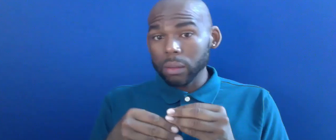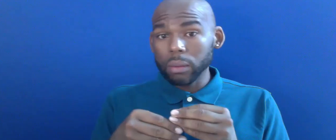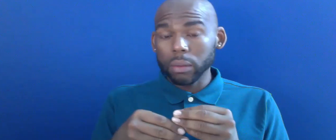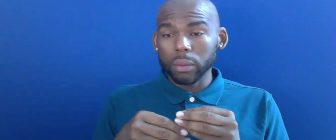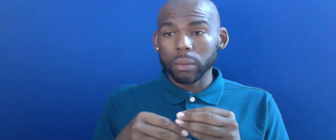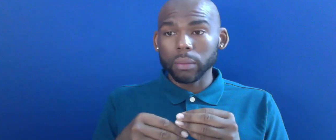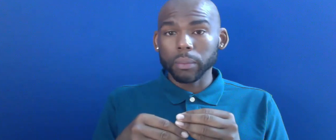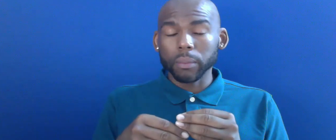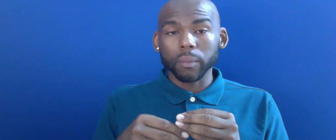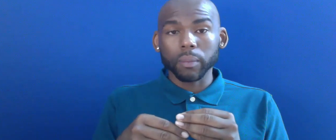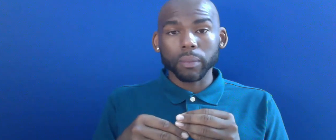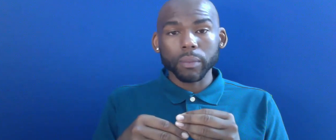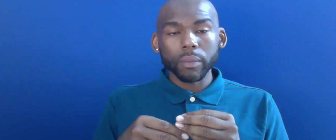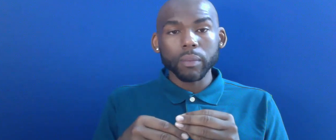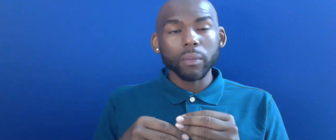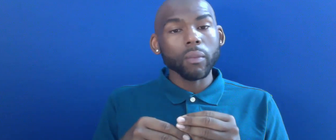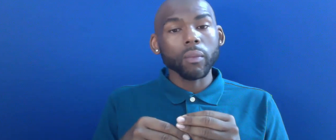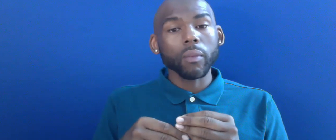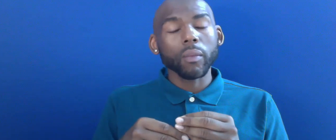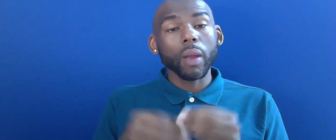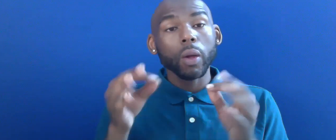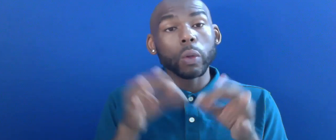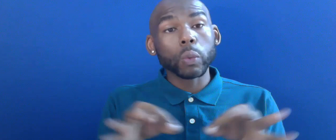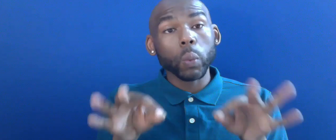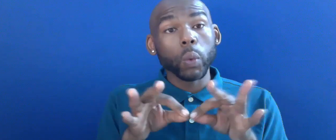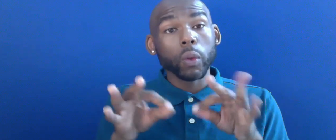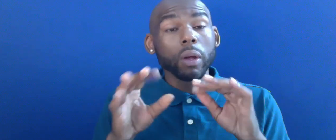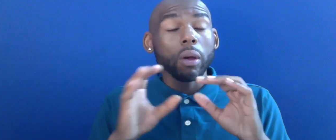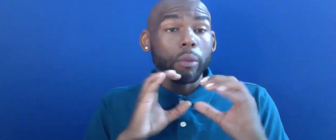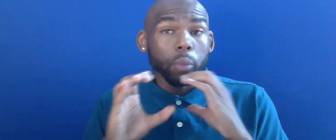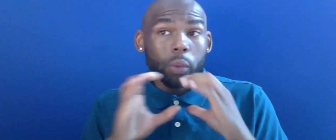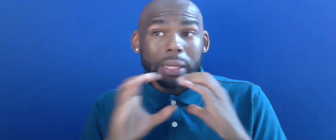BUT IT'S WORTH COMMUNICATING AND TALKING WITH